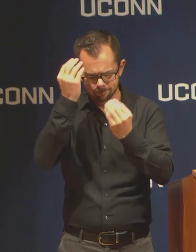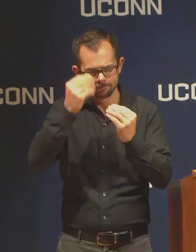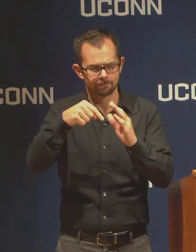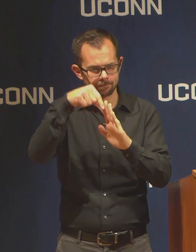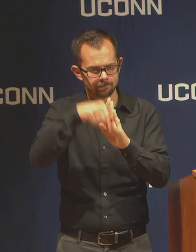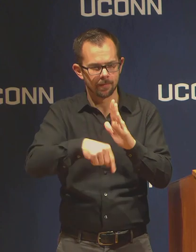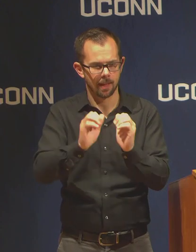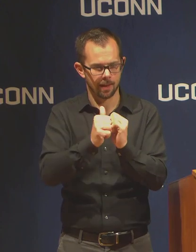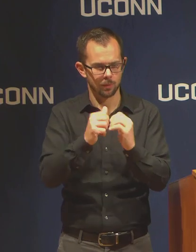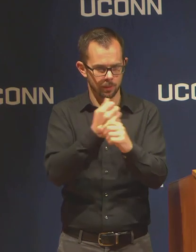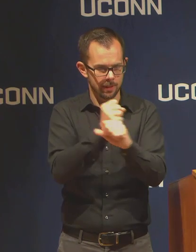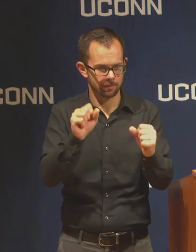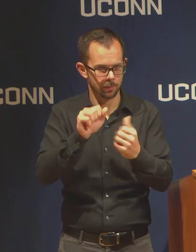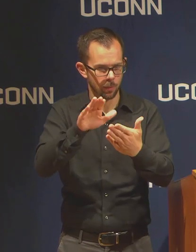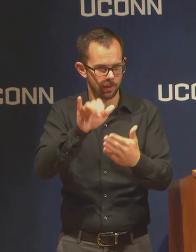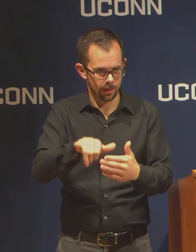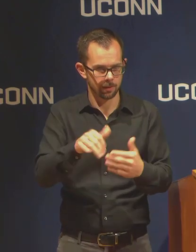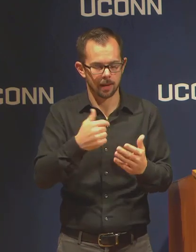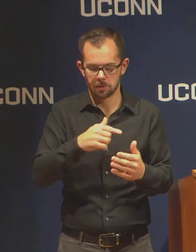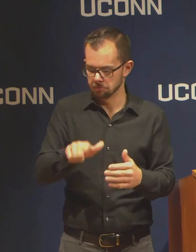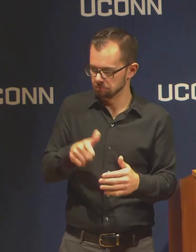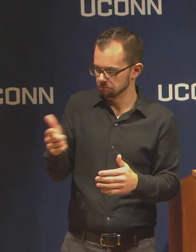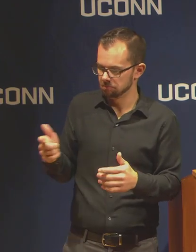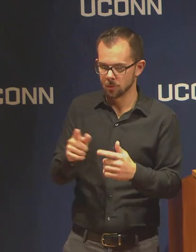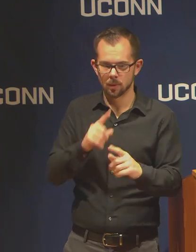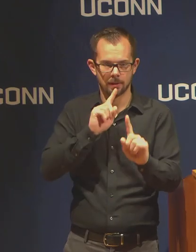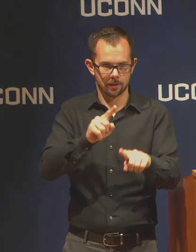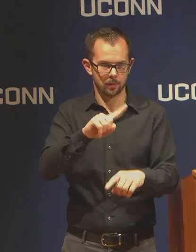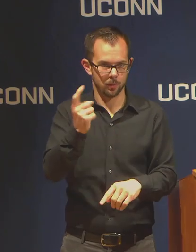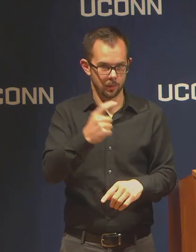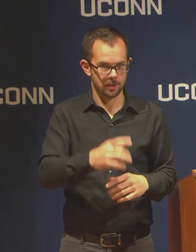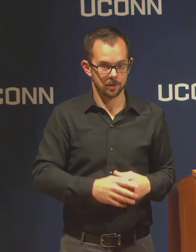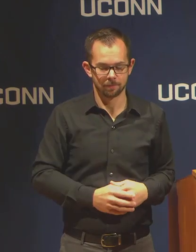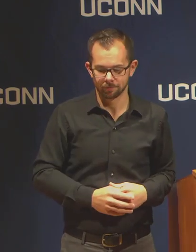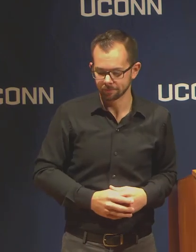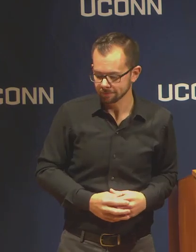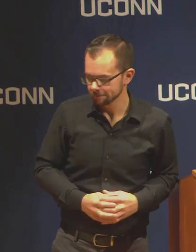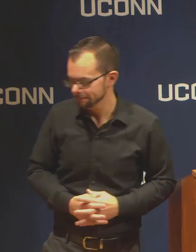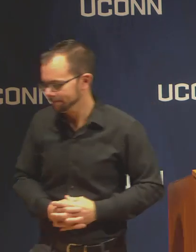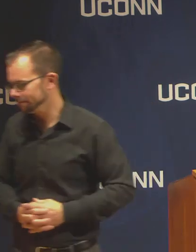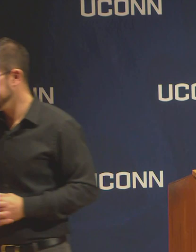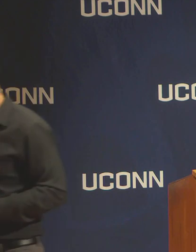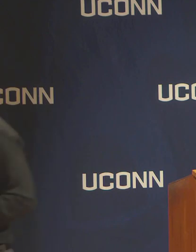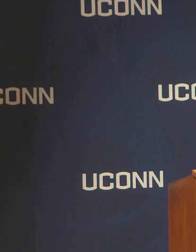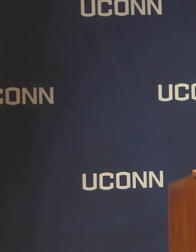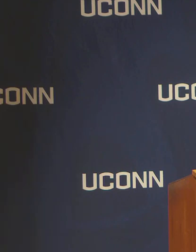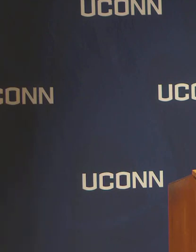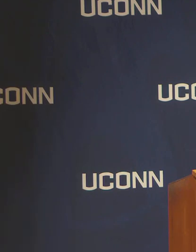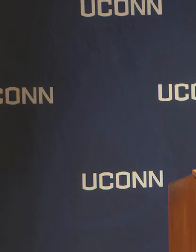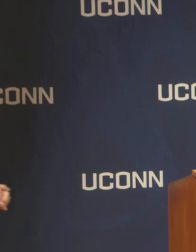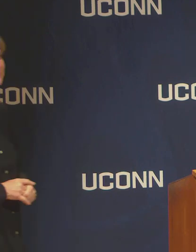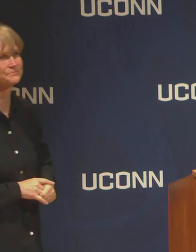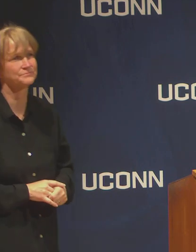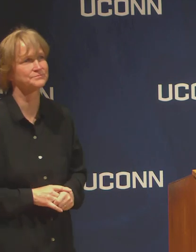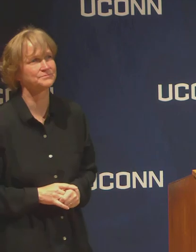it over to her. First, let me say you can